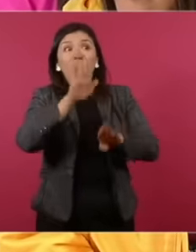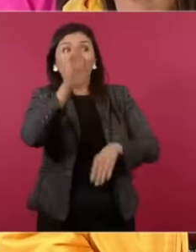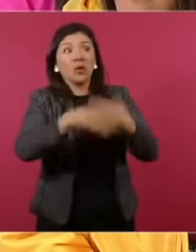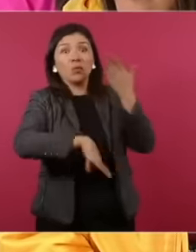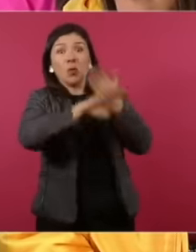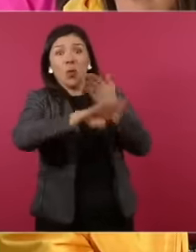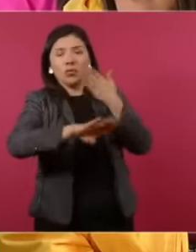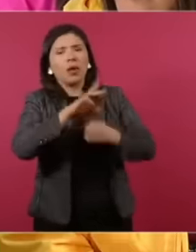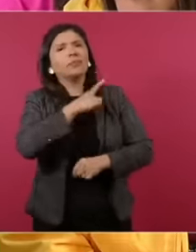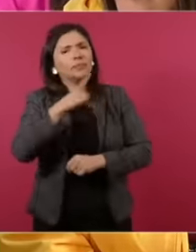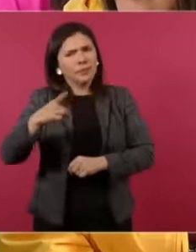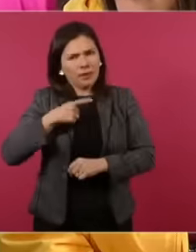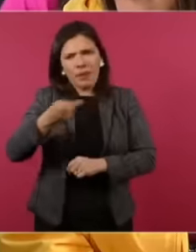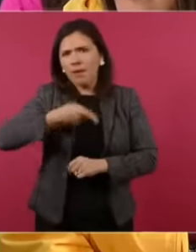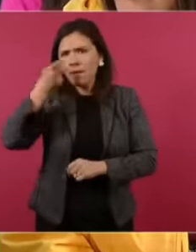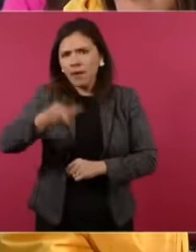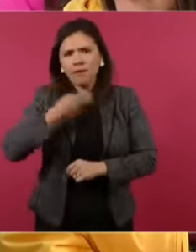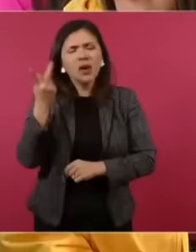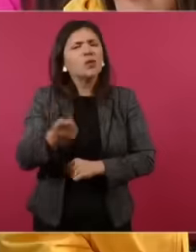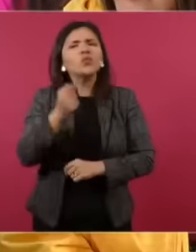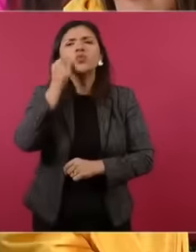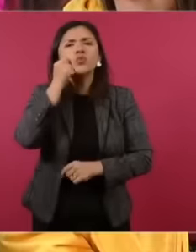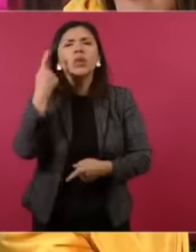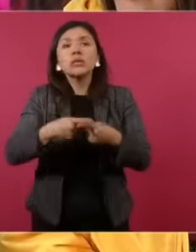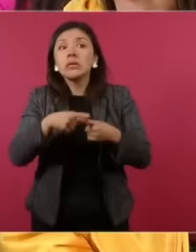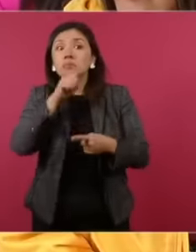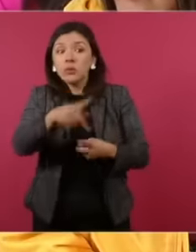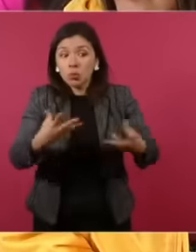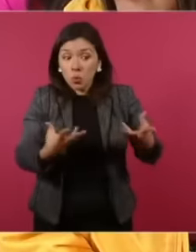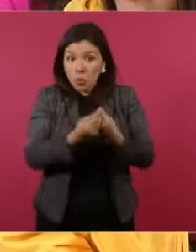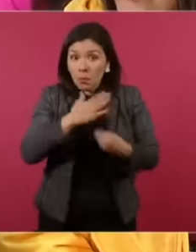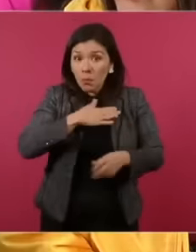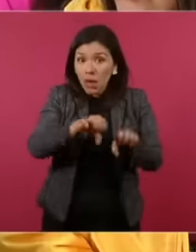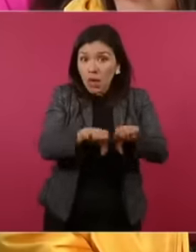say it and it doesn't matter if it is someone from their team who says it. In that sense, what